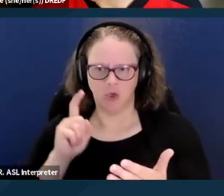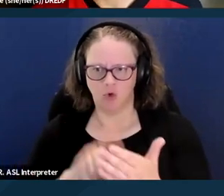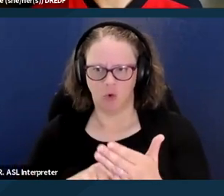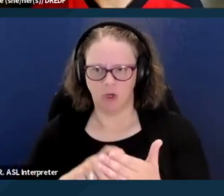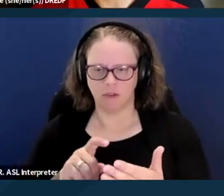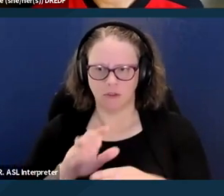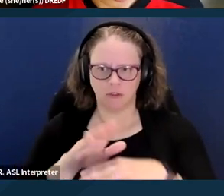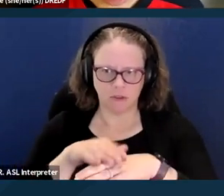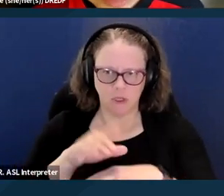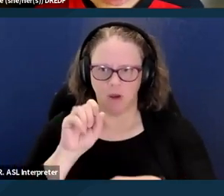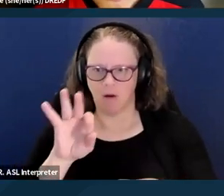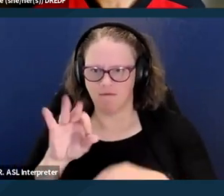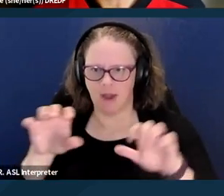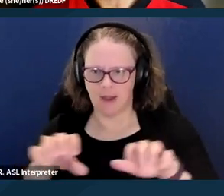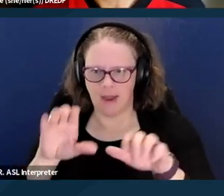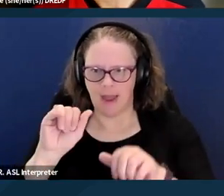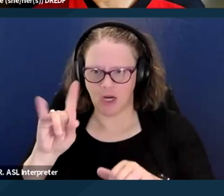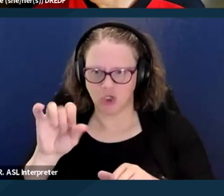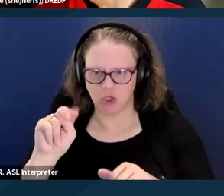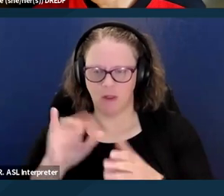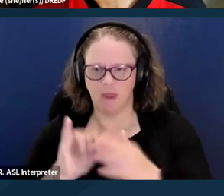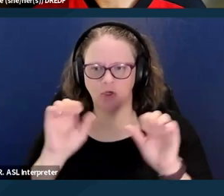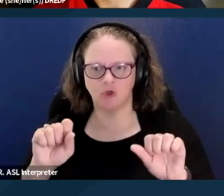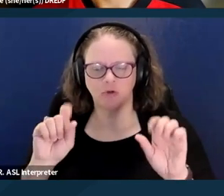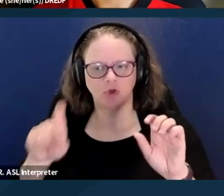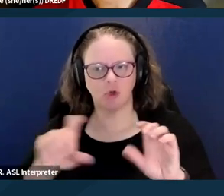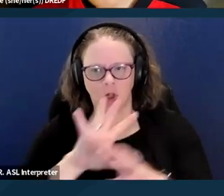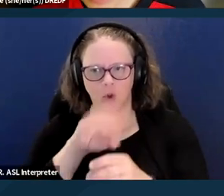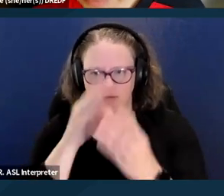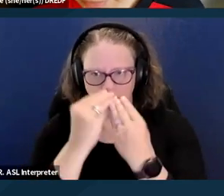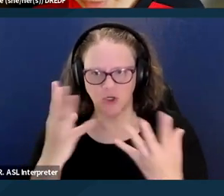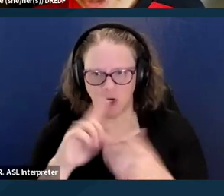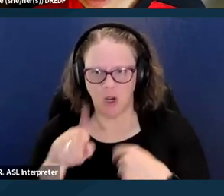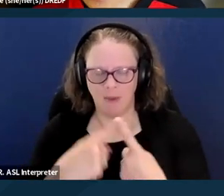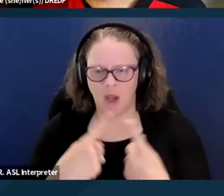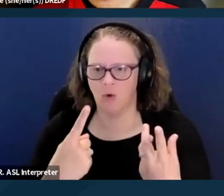whether it was about eligibility or coverage or the effective date of coverage.